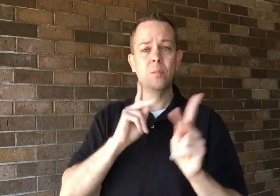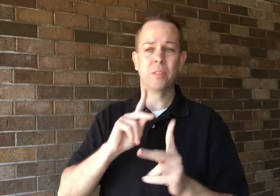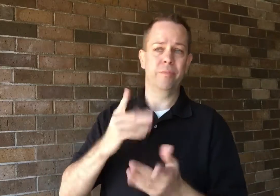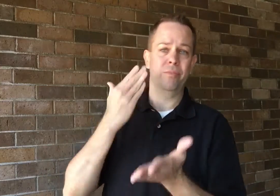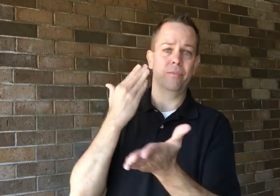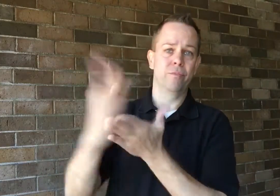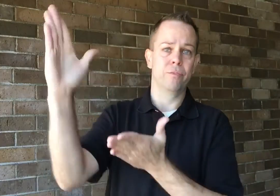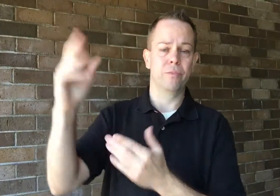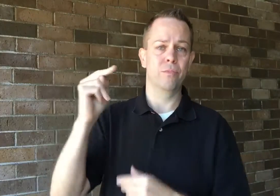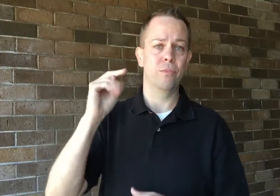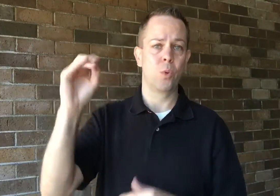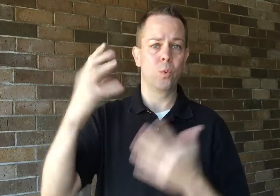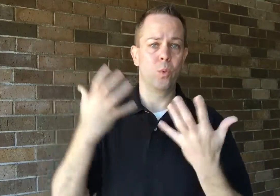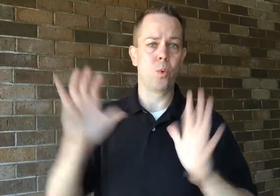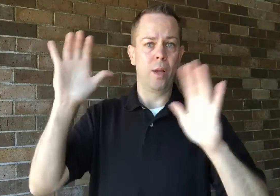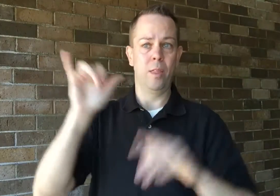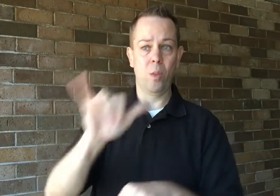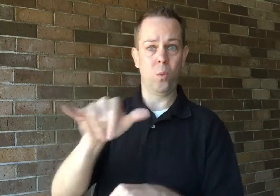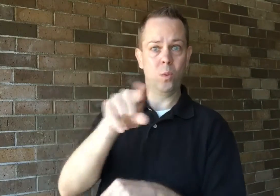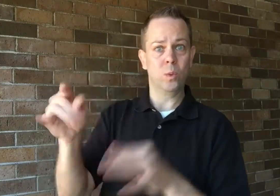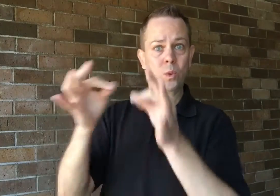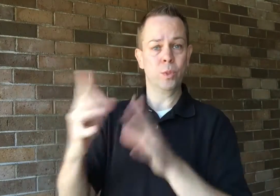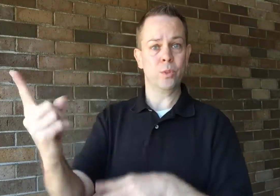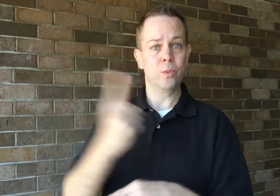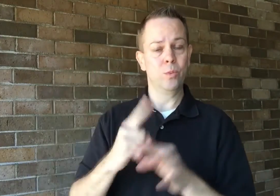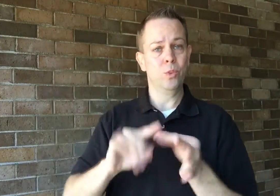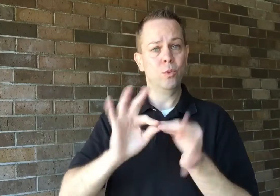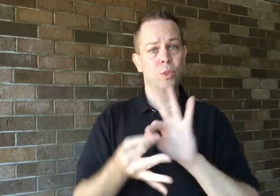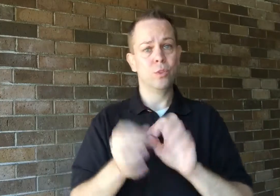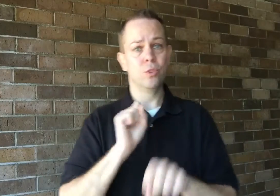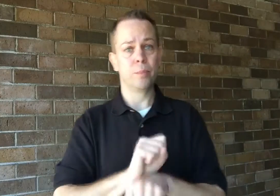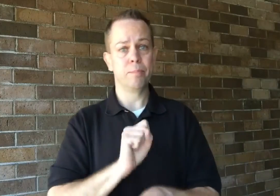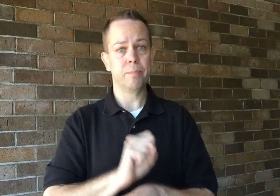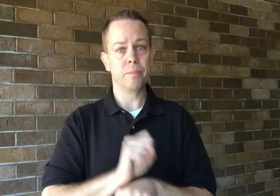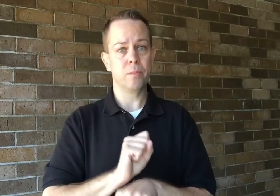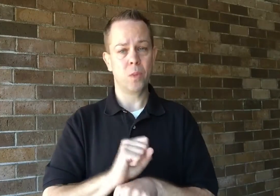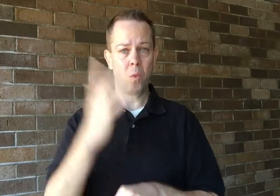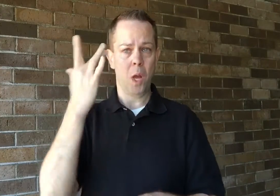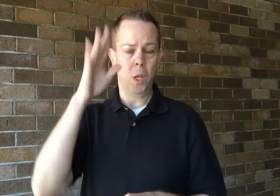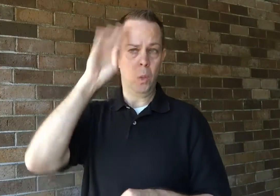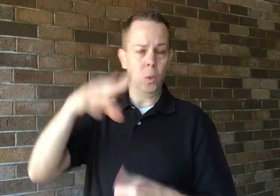you send them away and tell them you won't work with them for this job